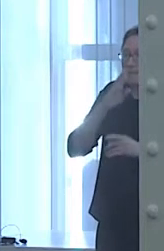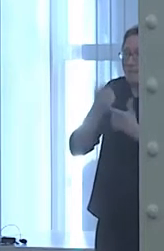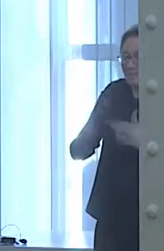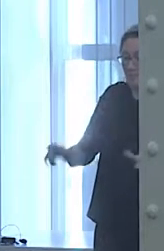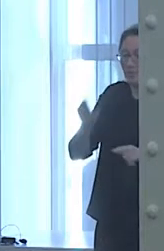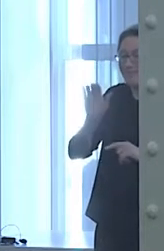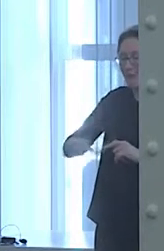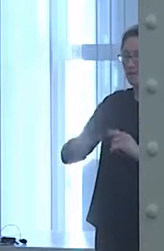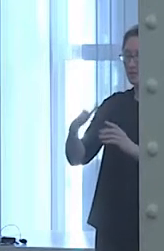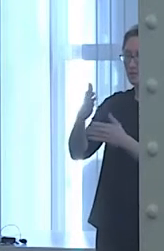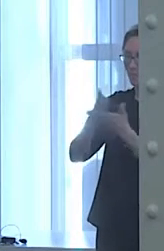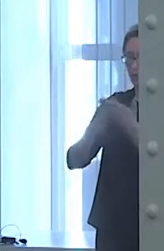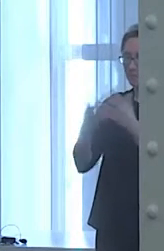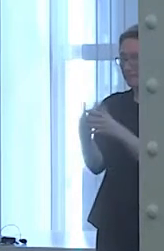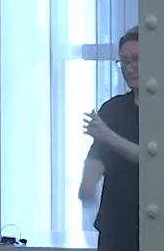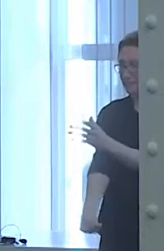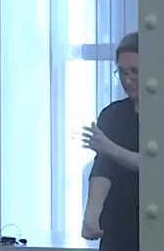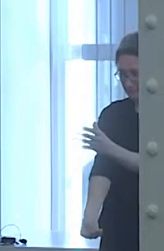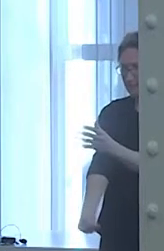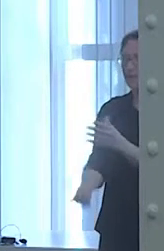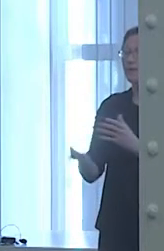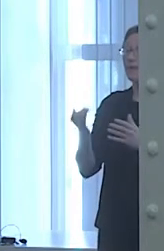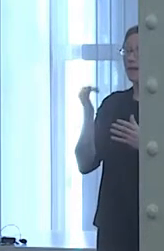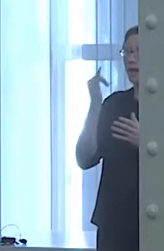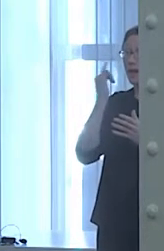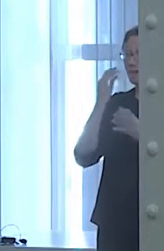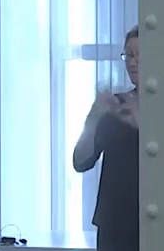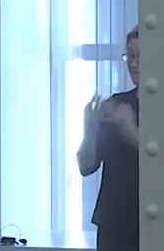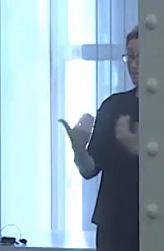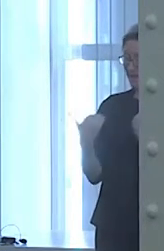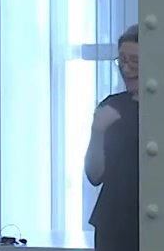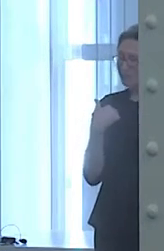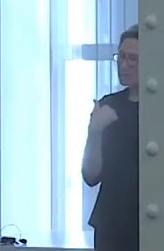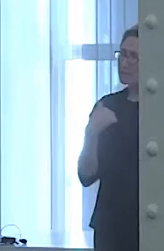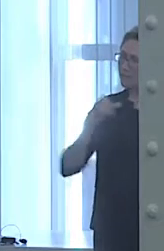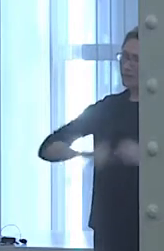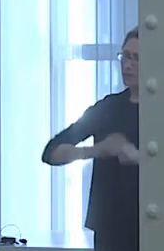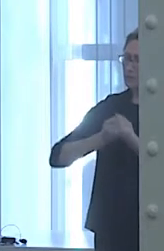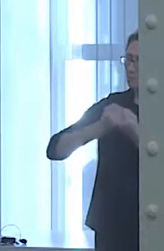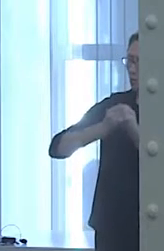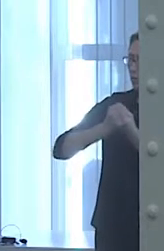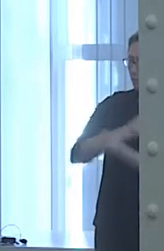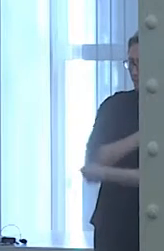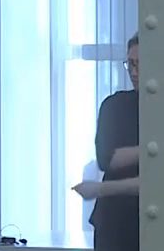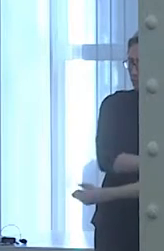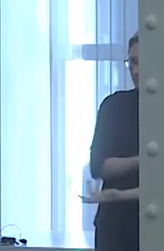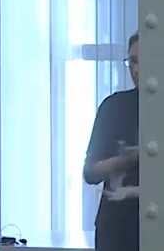for families who would be supportive if only they knew their loved one had a han.